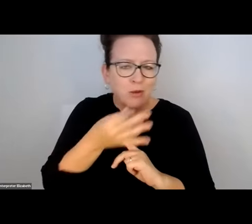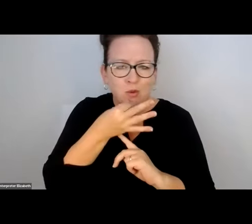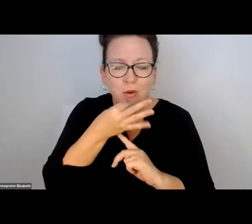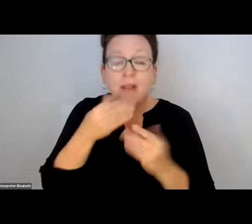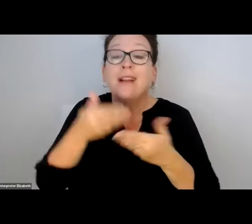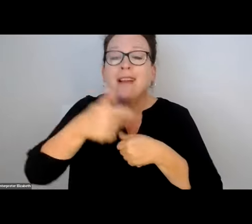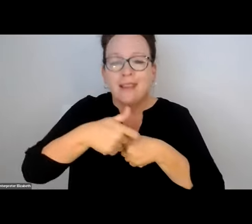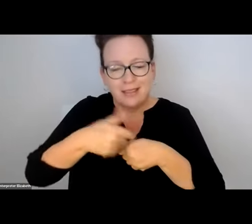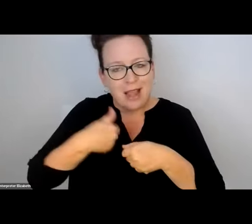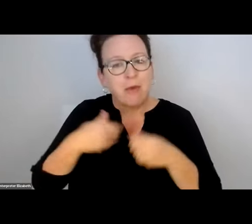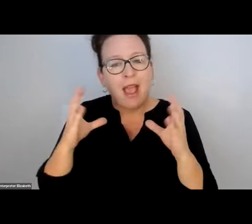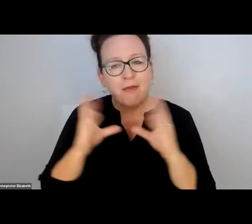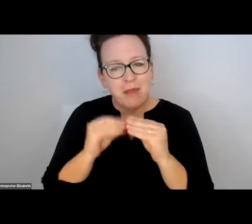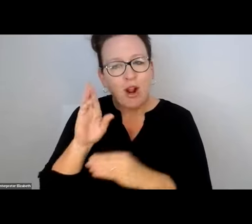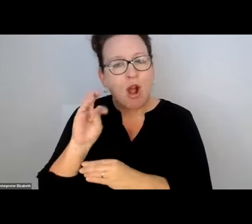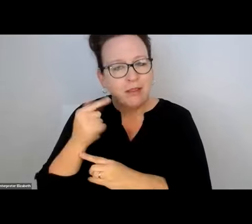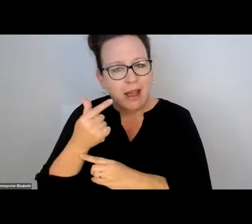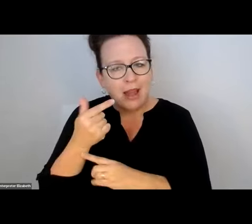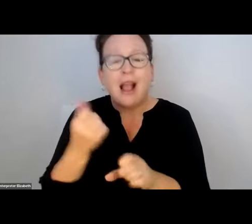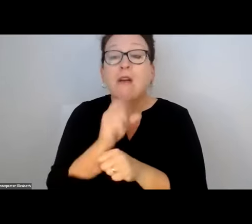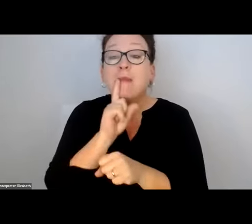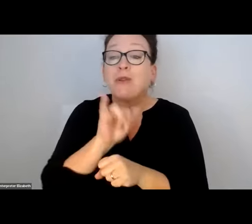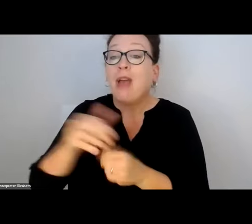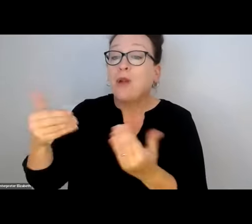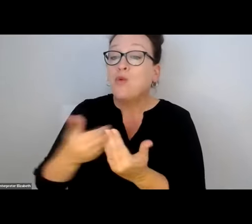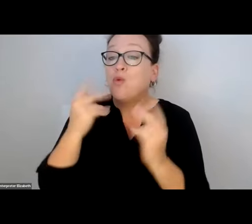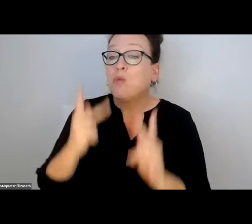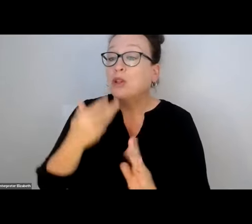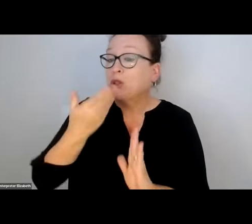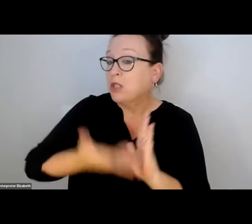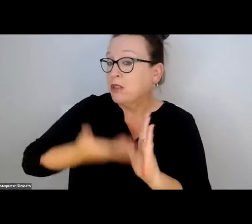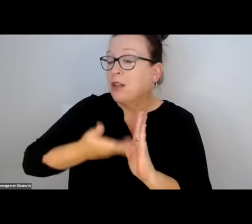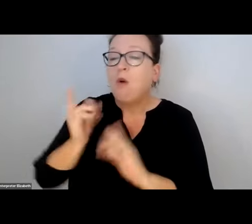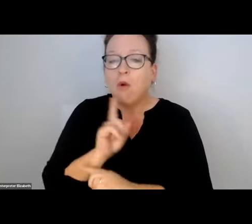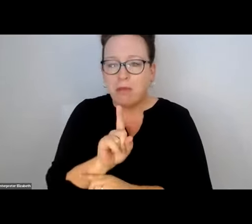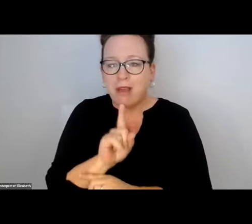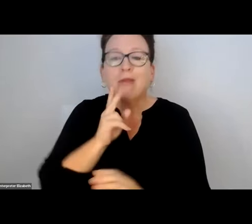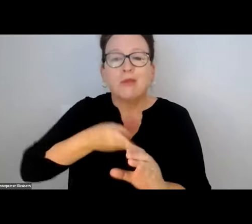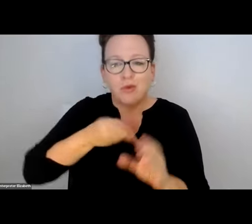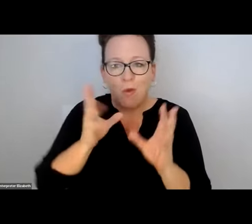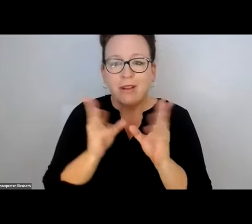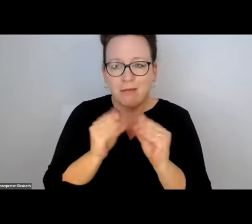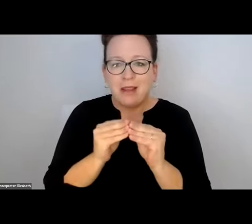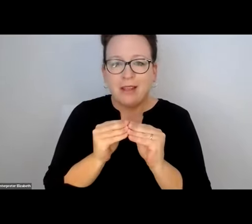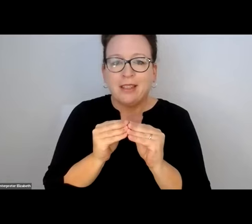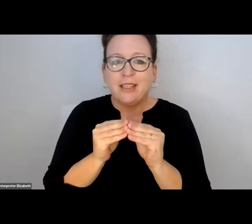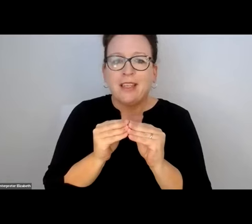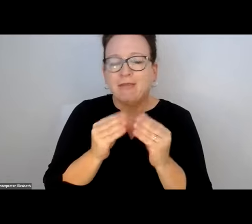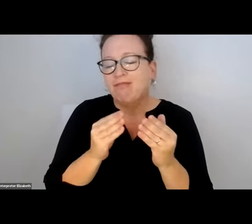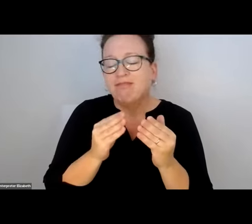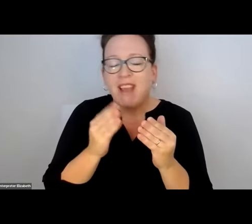UPDATES FROM THE FOLKS. I IMAGINE IN THE FUTURE AND THE NEXT TIME WE DO AN R-TAG MEETING, I'LL MAKE SURE THAT NEW